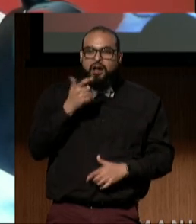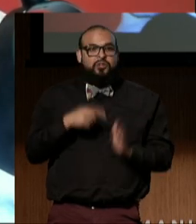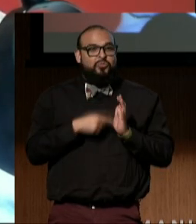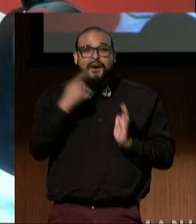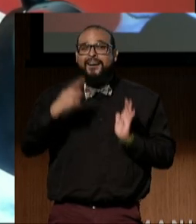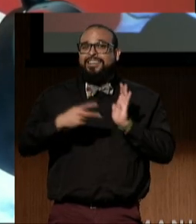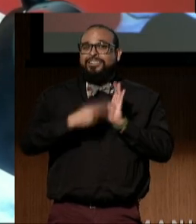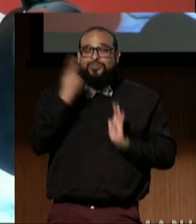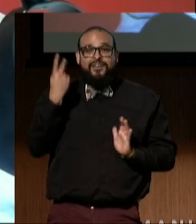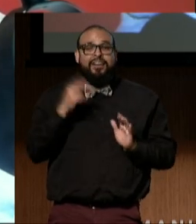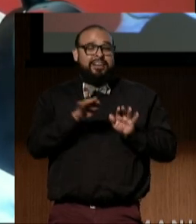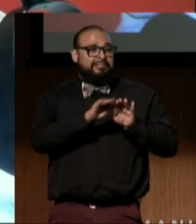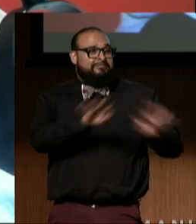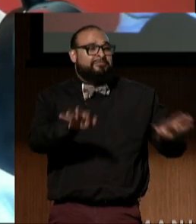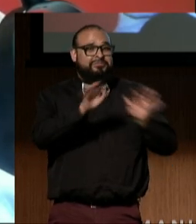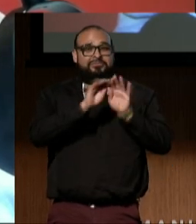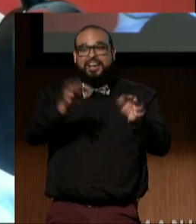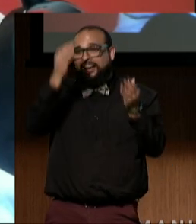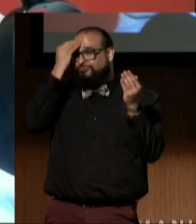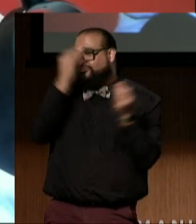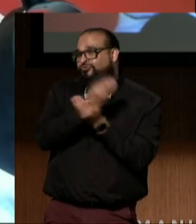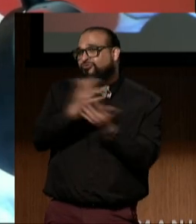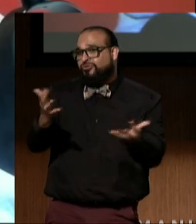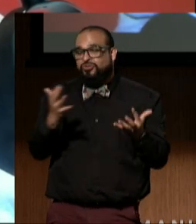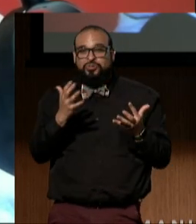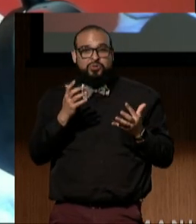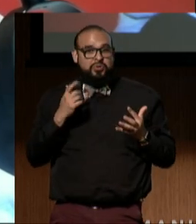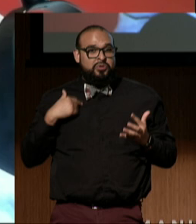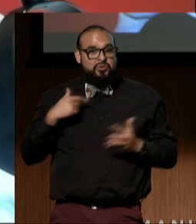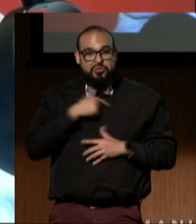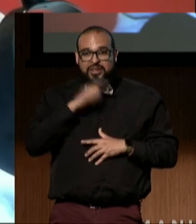spread the word, and let's build a groundswell